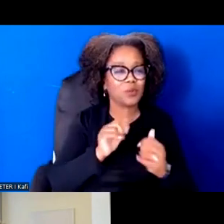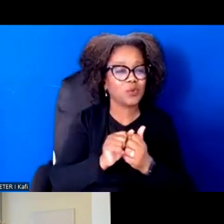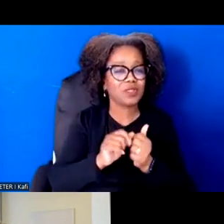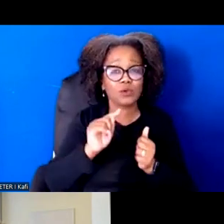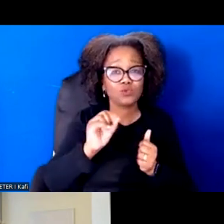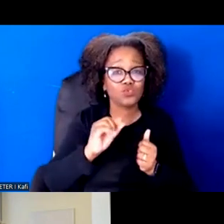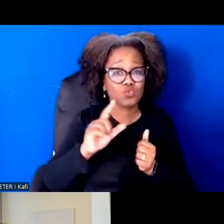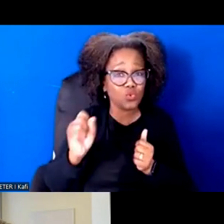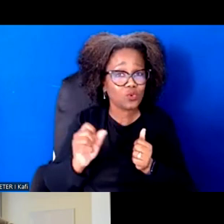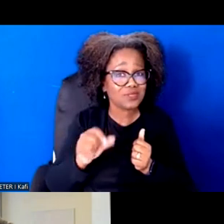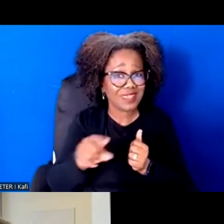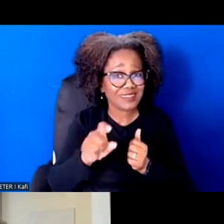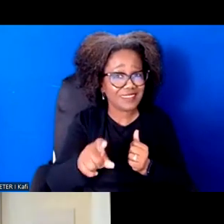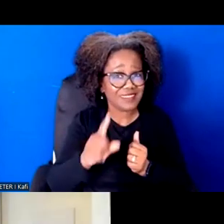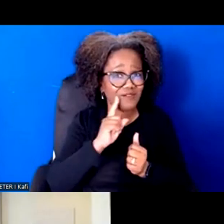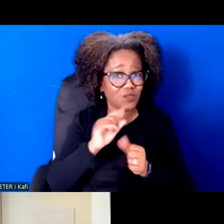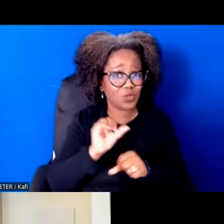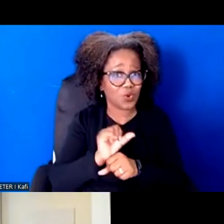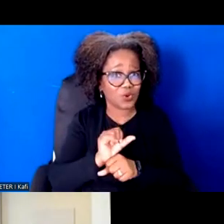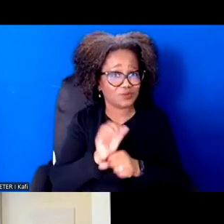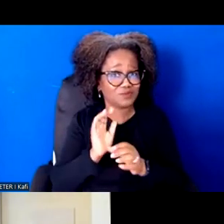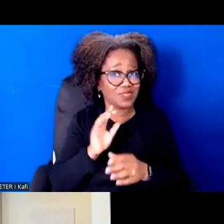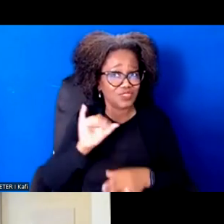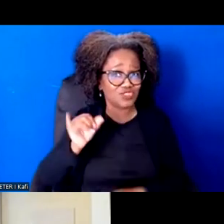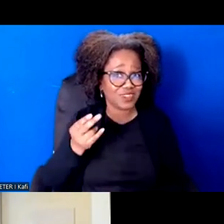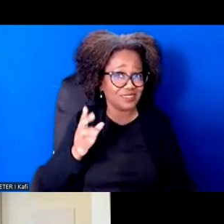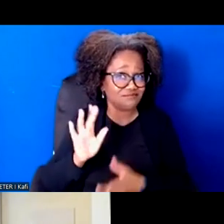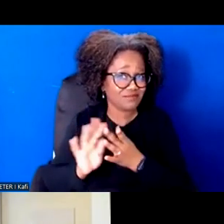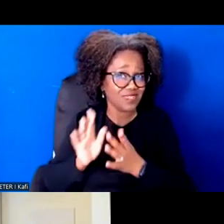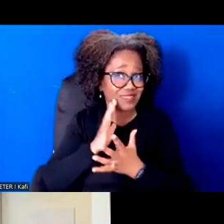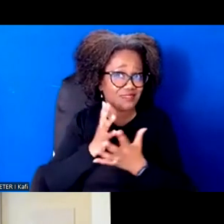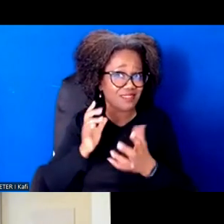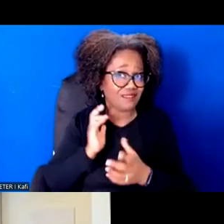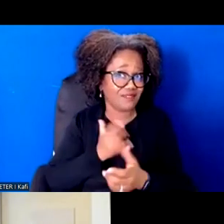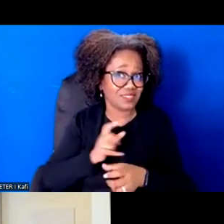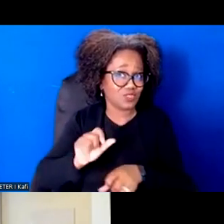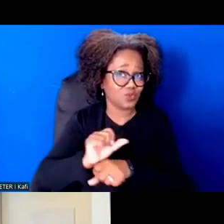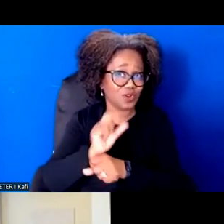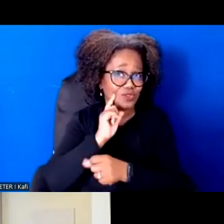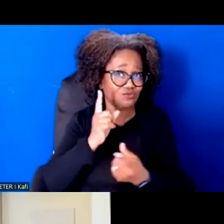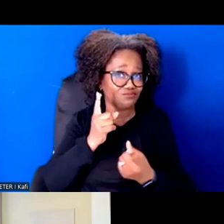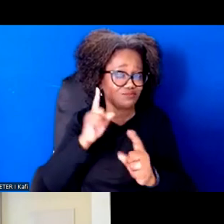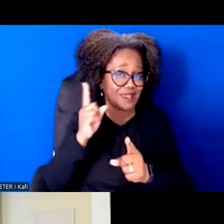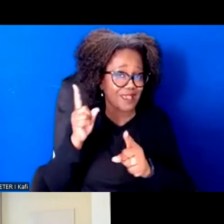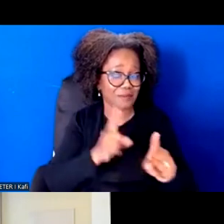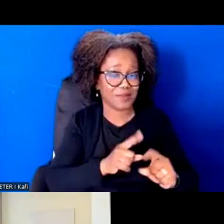Because, as John he said, it takes a lot of practice and I'll pass it back. I think you. Oh, my goodness.